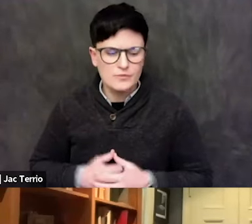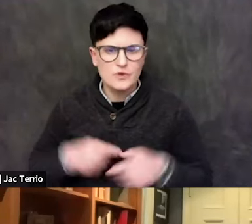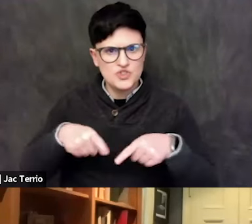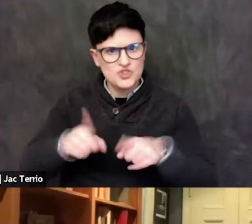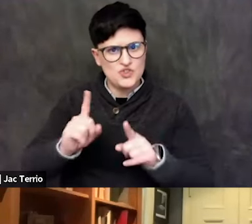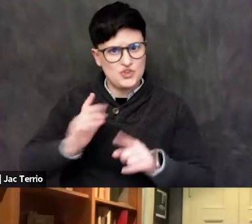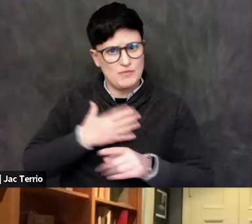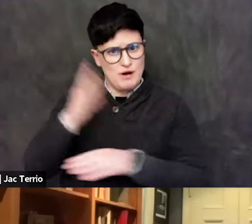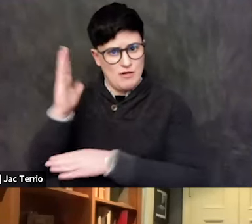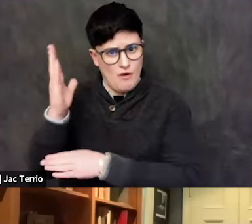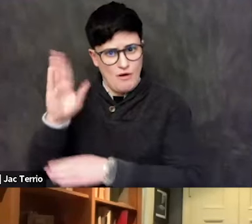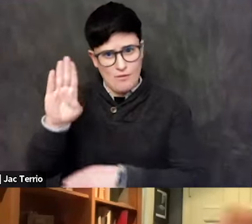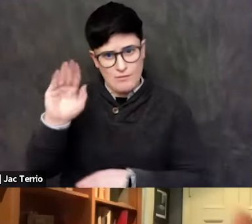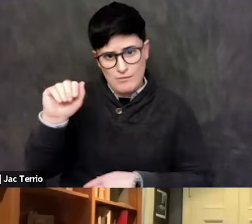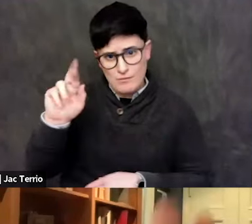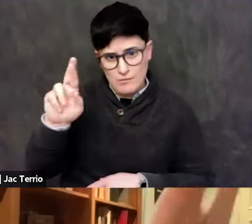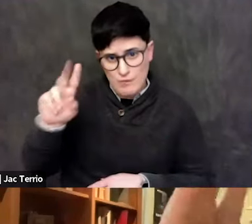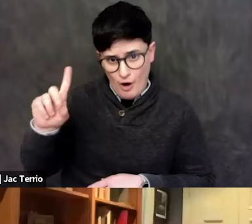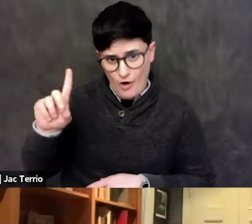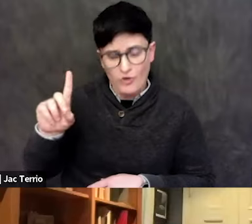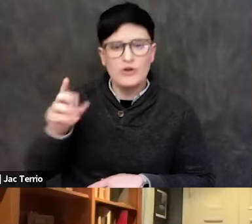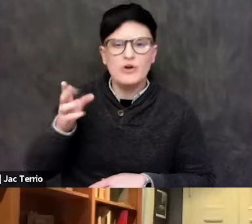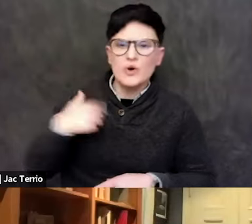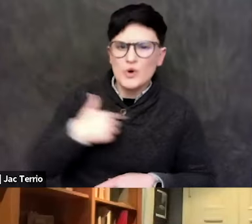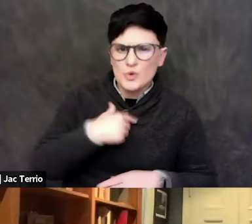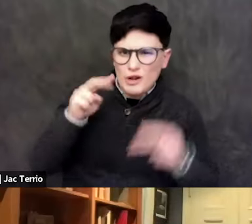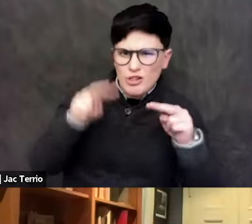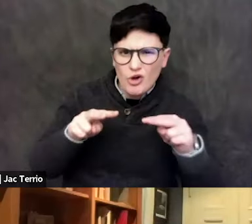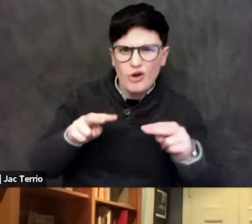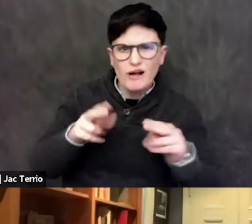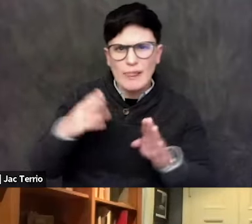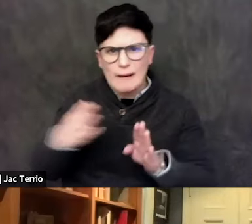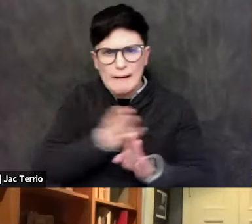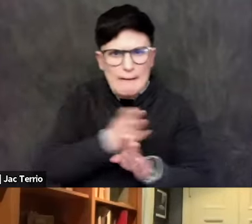I mean, one of the simple or binary, how do we look at this and we don't have to think about it is